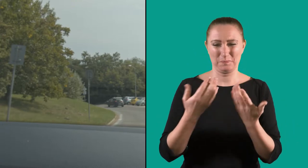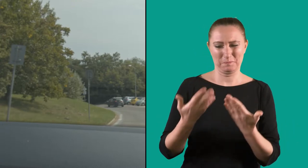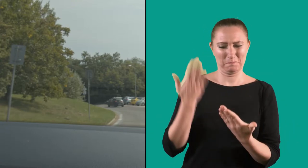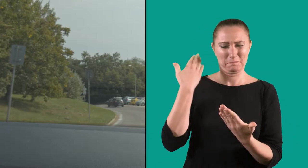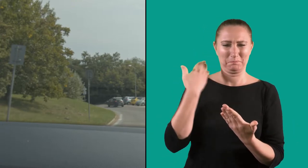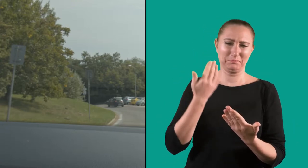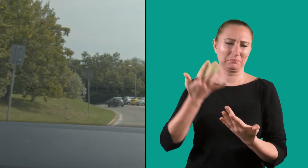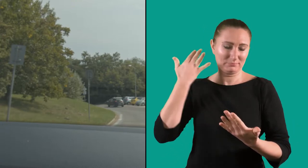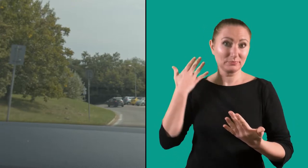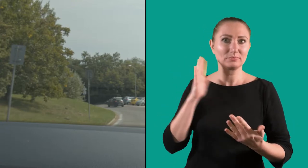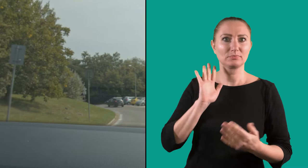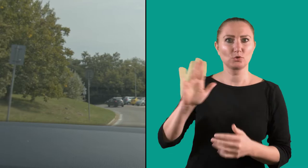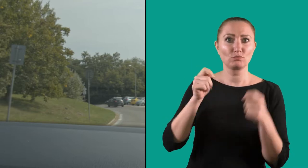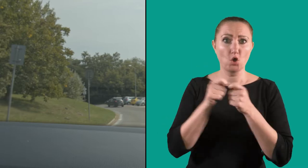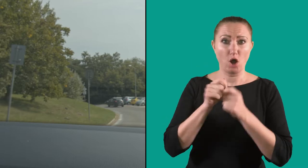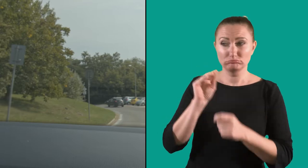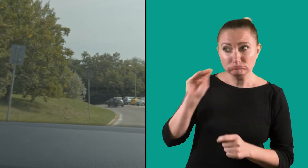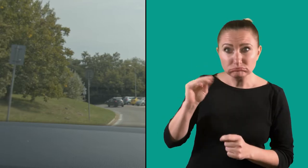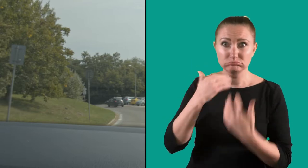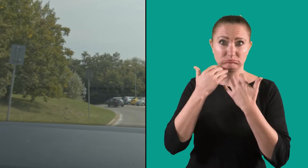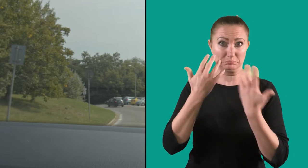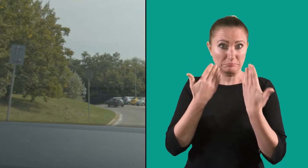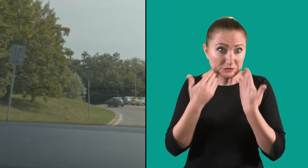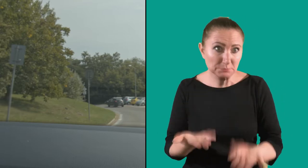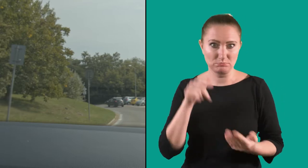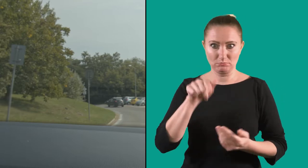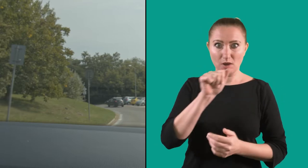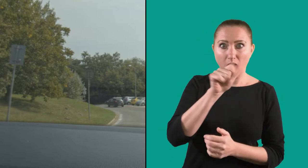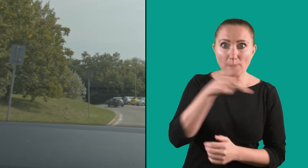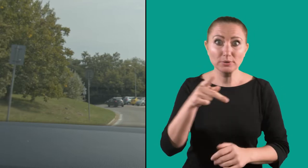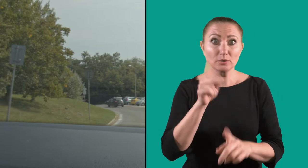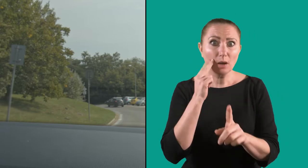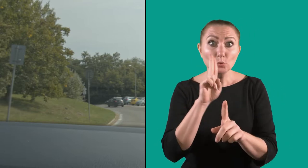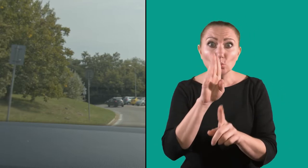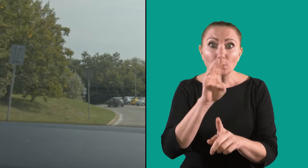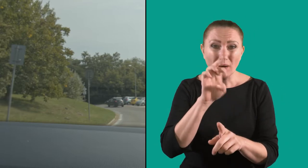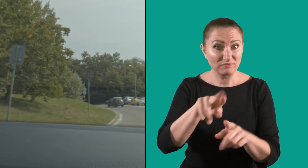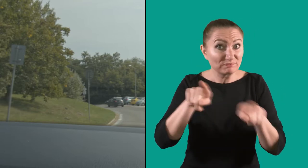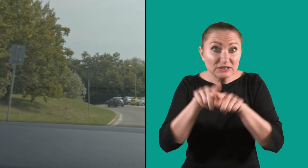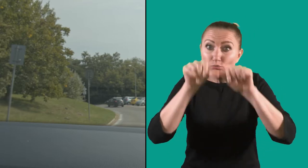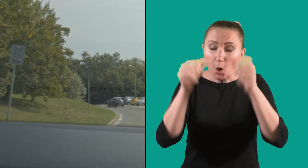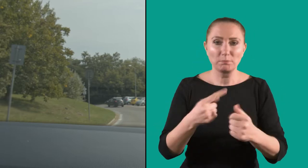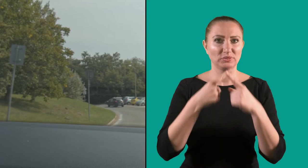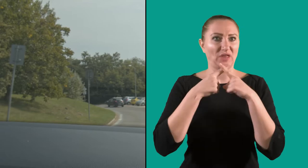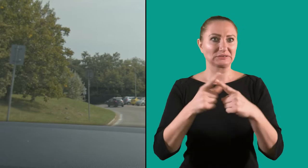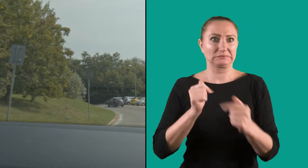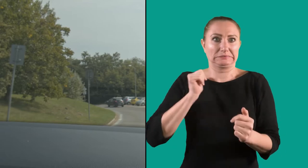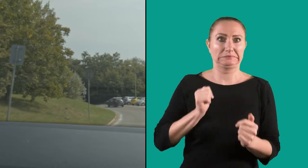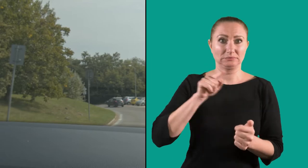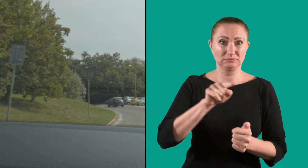A friend told him a long time ago that there is an Uber application similar to a taxi service.